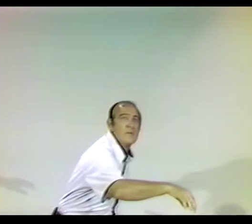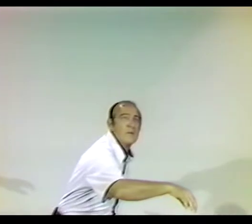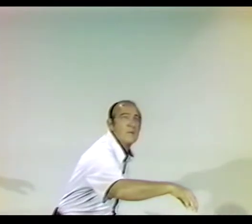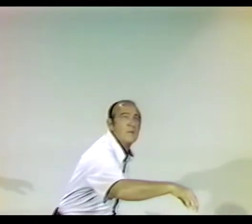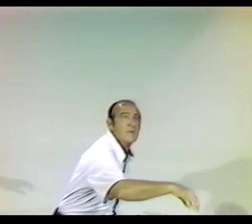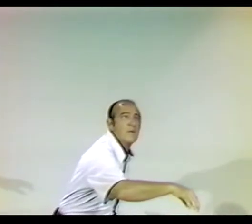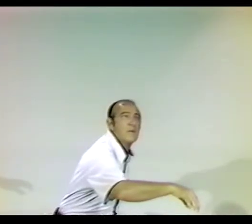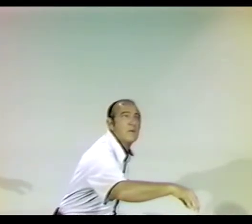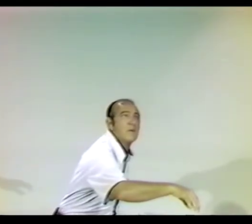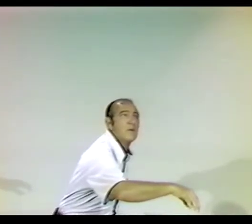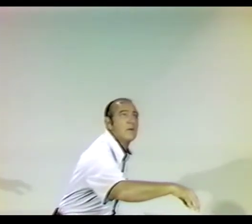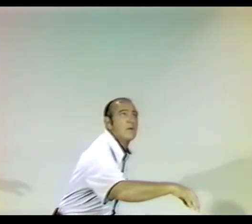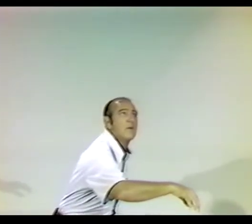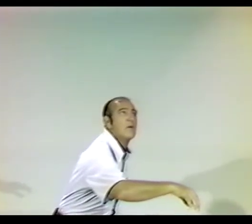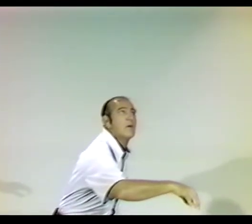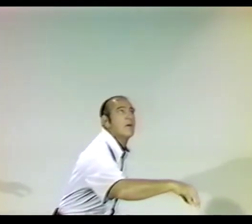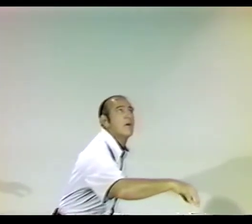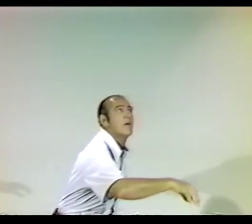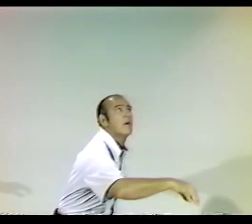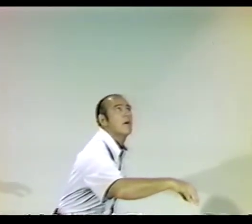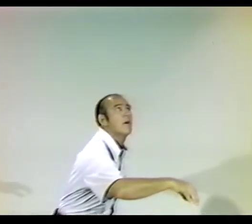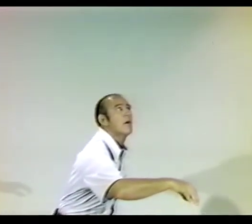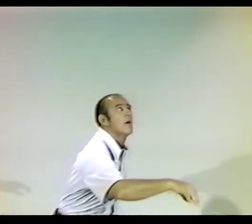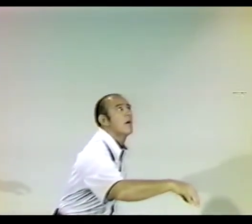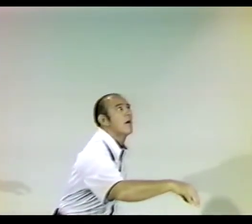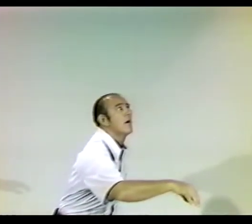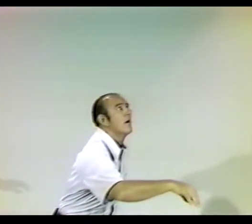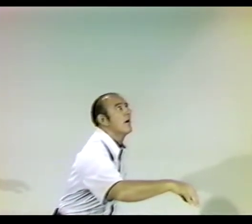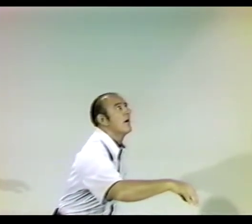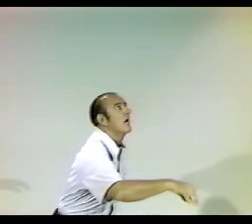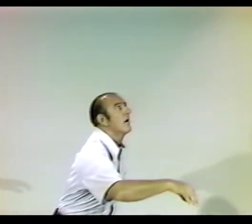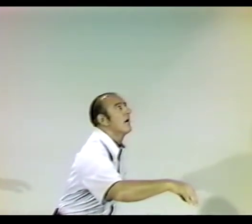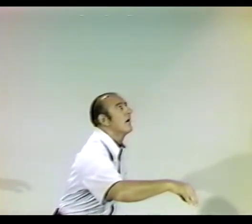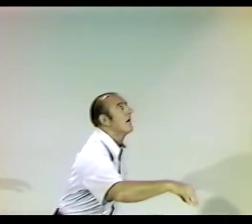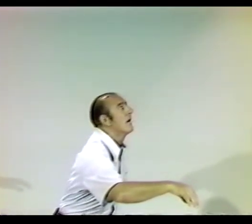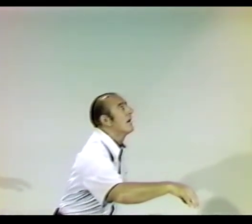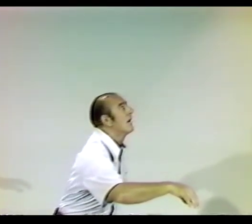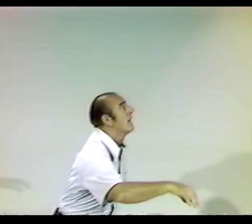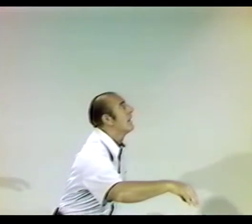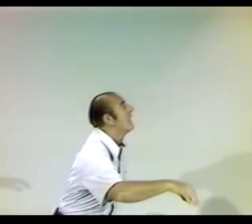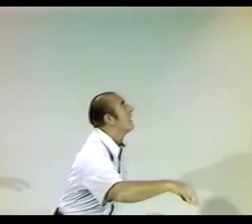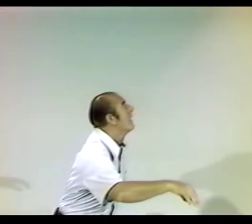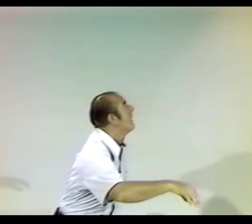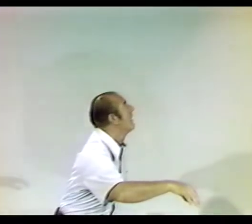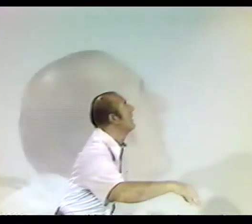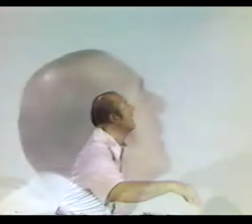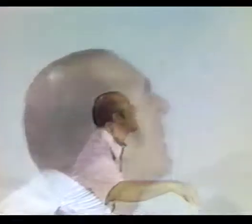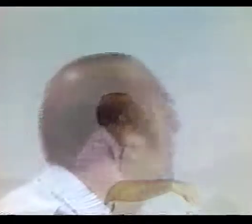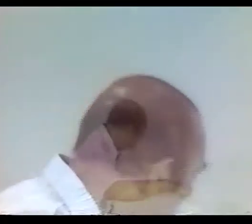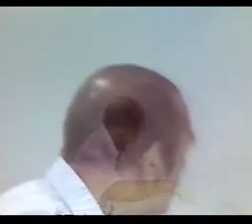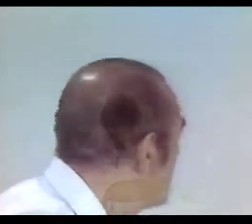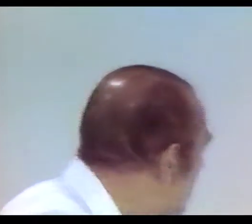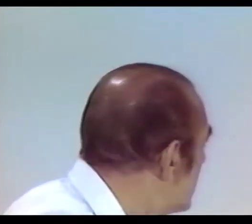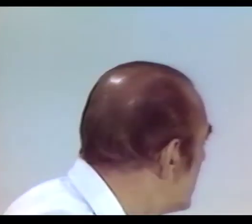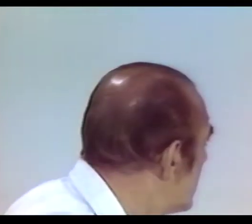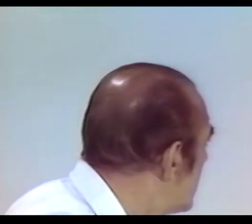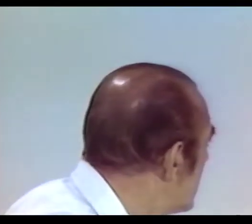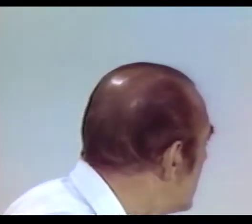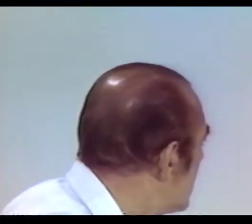THE BALL'S HIT HIGH IN THE SKY AS THE PITCHER FOLLOWS THE TRAJECTORY OF THE BALL.